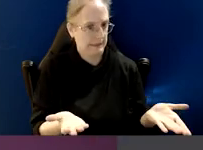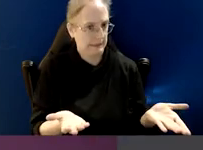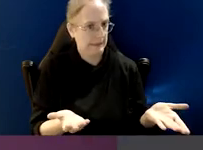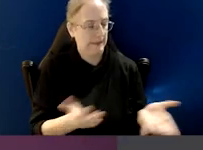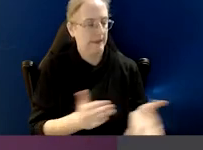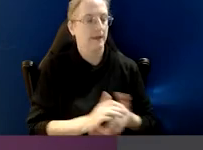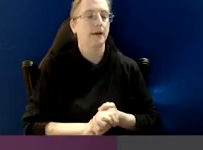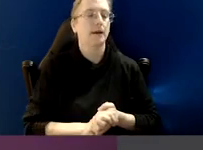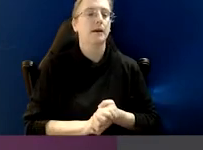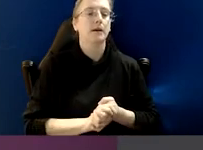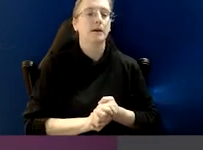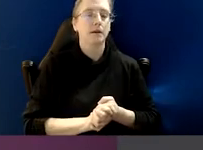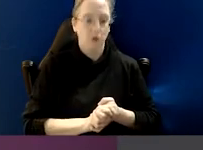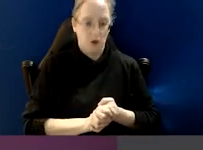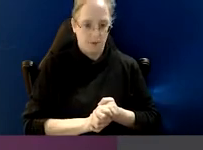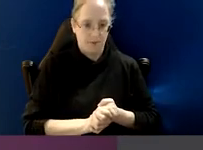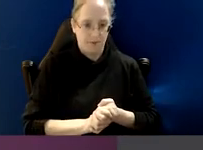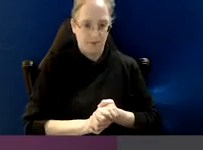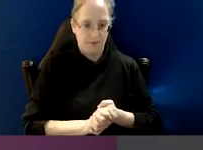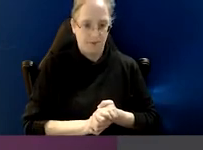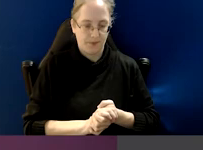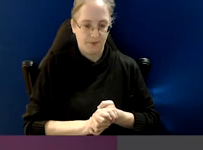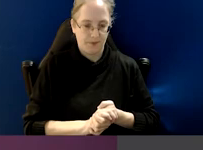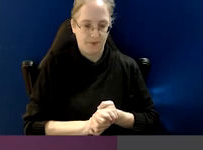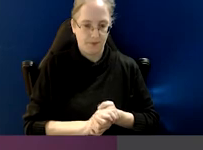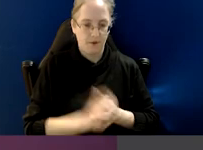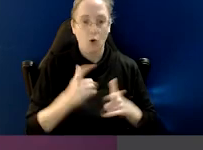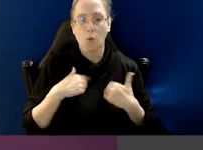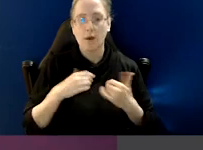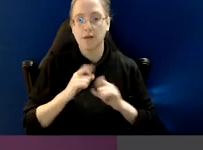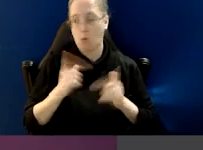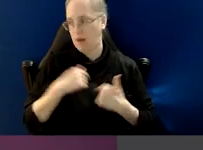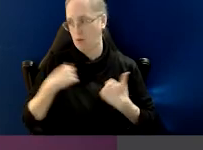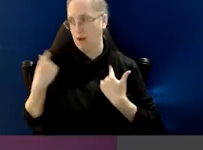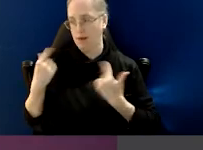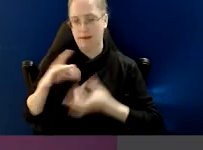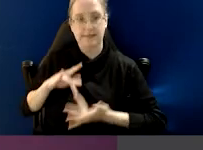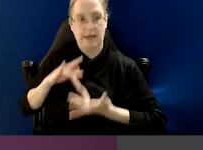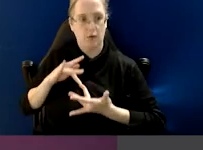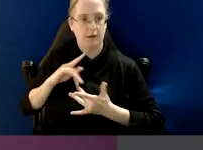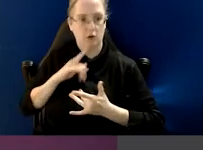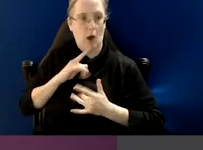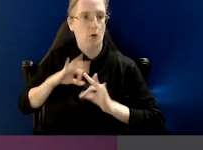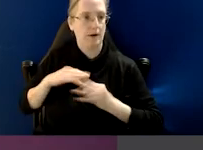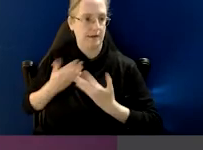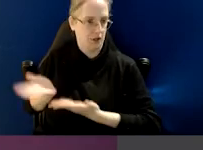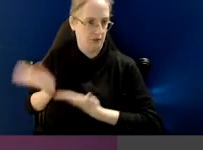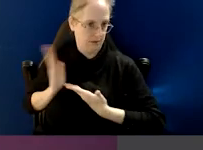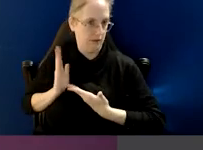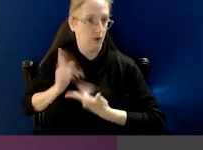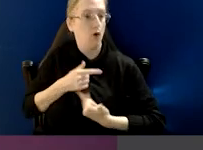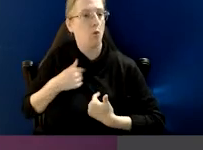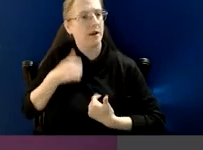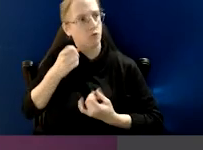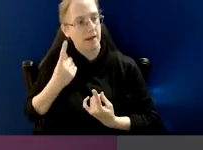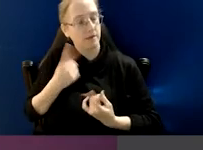I think one of the things that we need to be aware of in integrity agencies is well, let's...